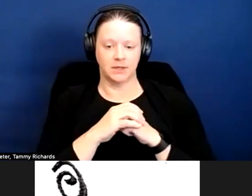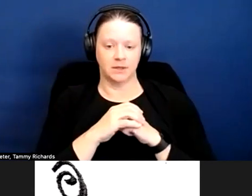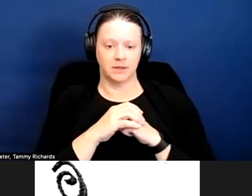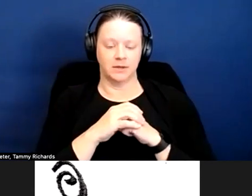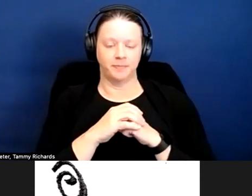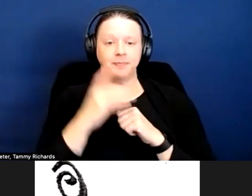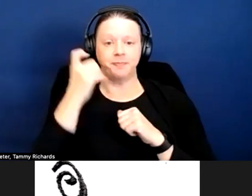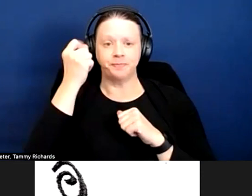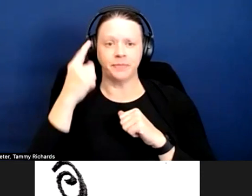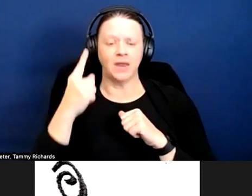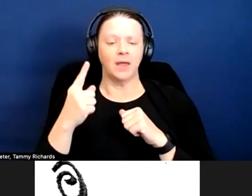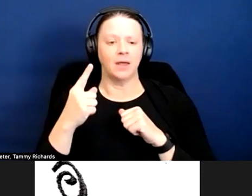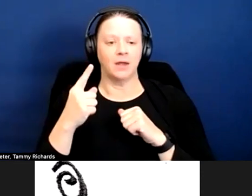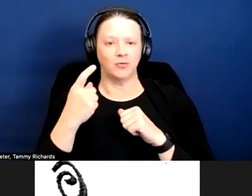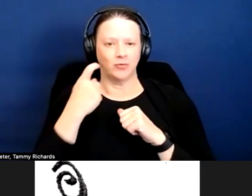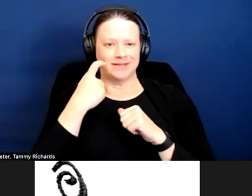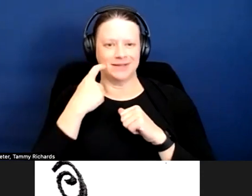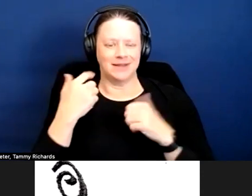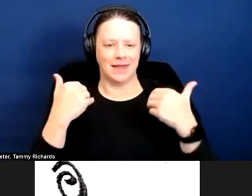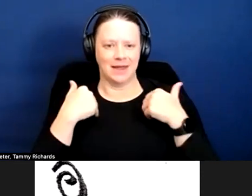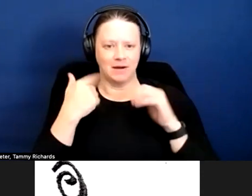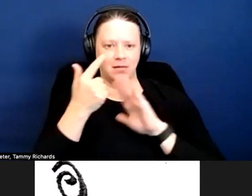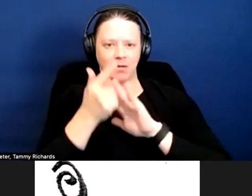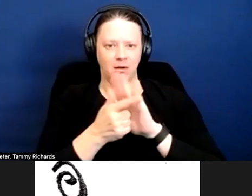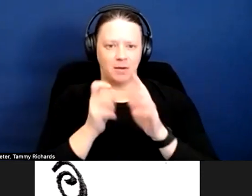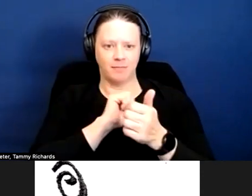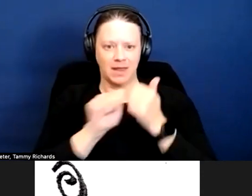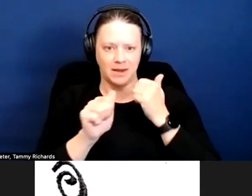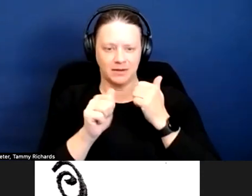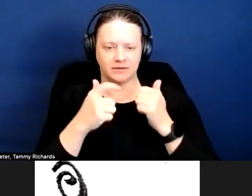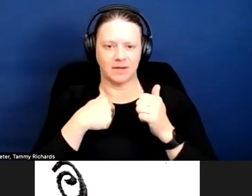There was a law passed recently, and it was -- I went over it in my last training, but